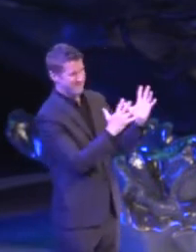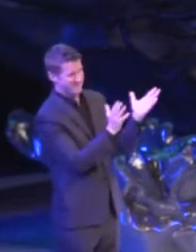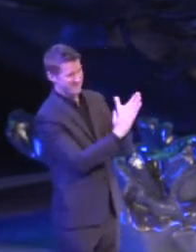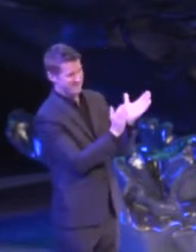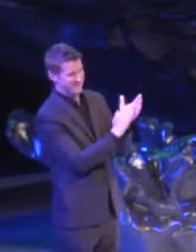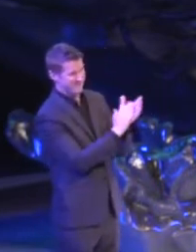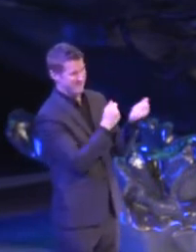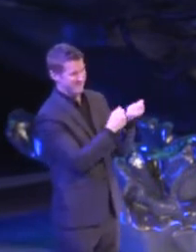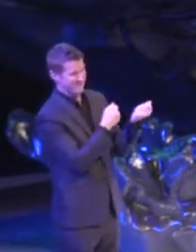Thanks ya'll!